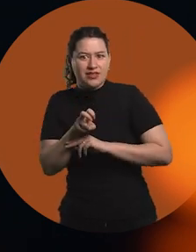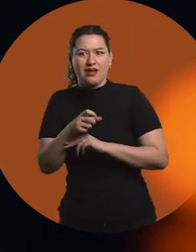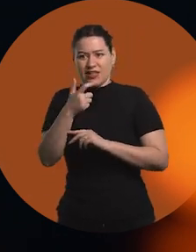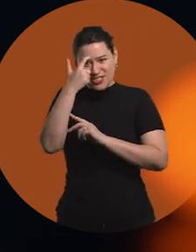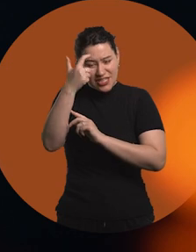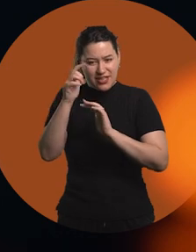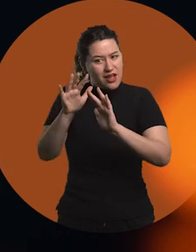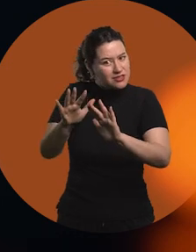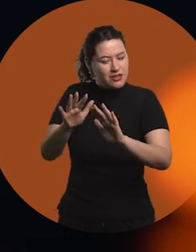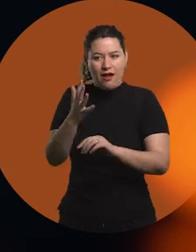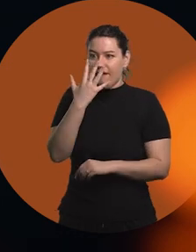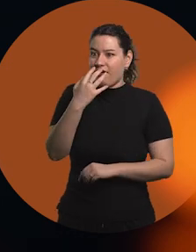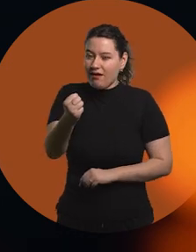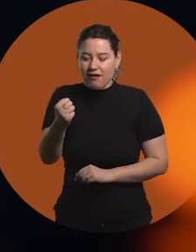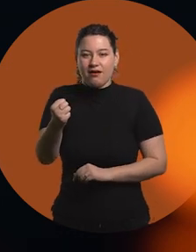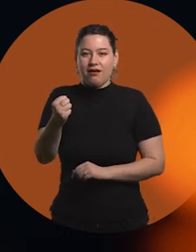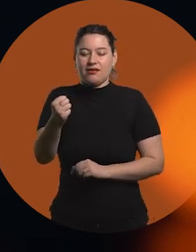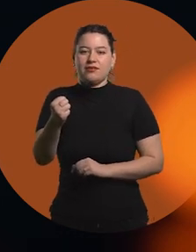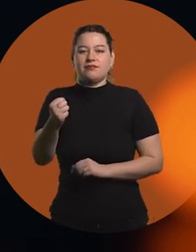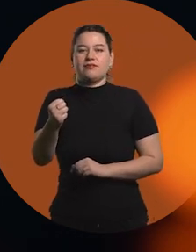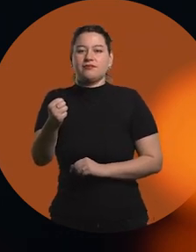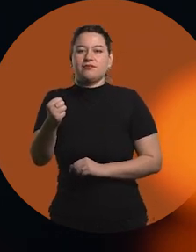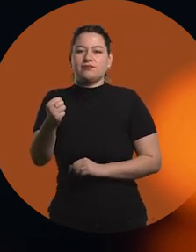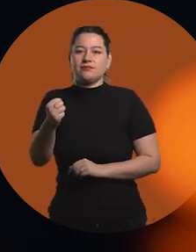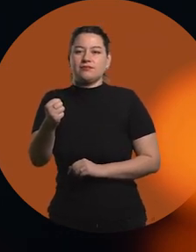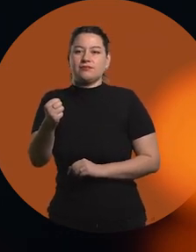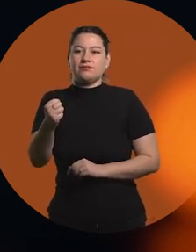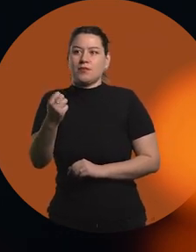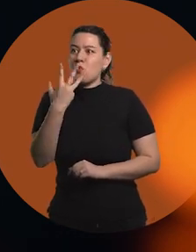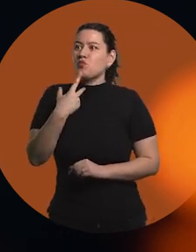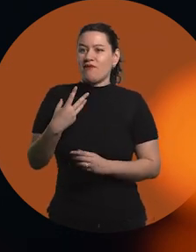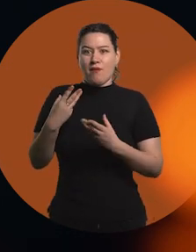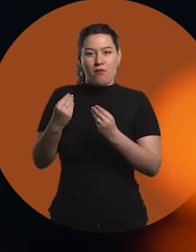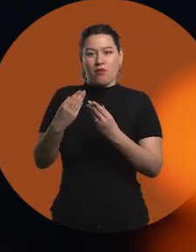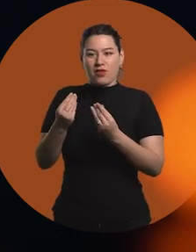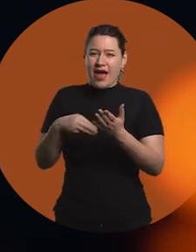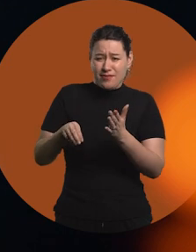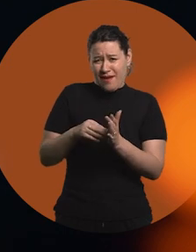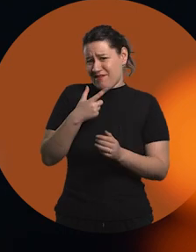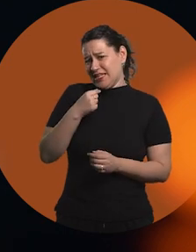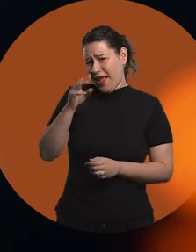the hard sciences, to sum up. I knew that I liked that and also had a knack for it.